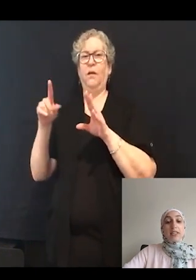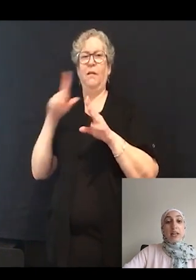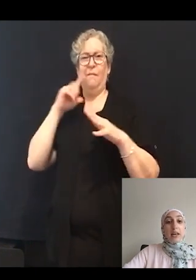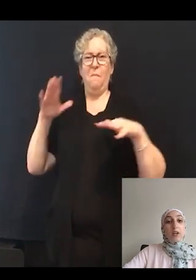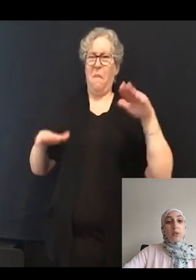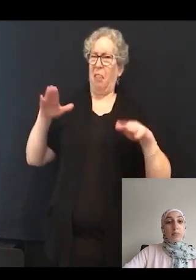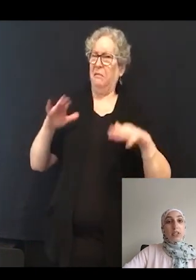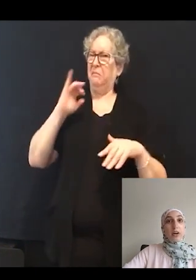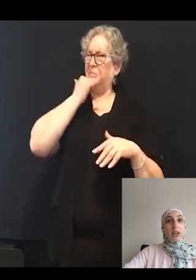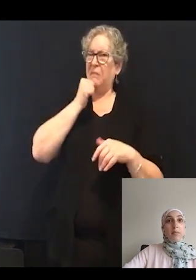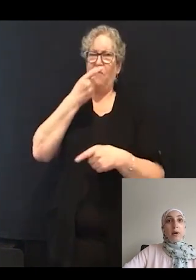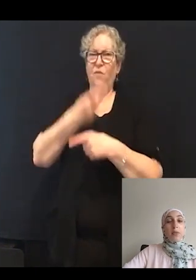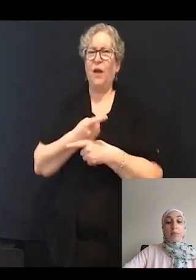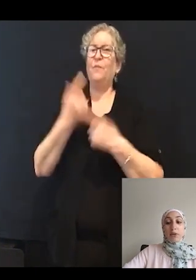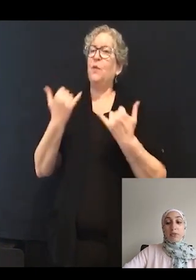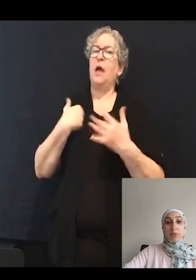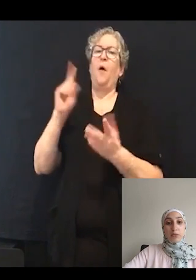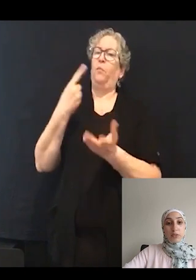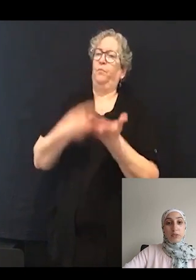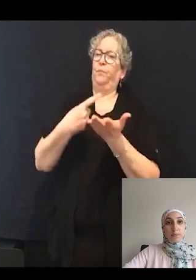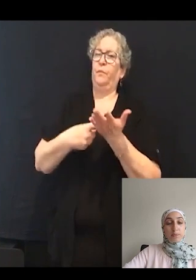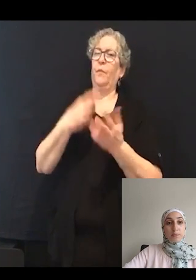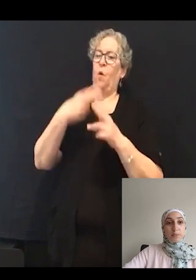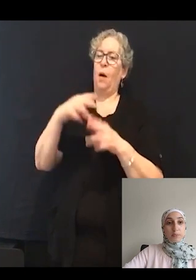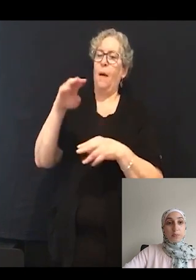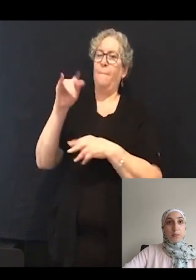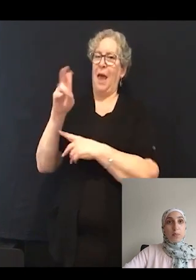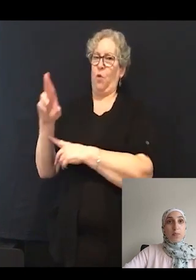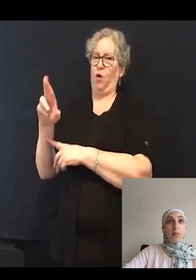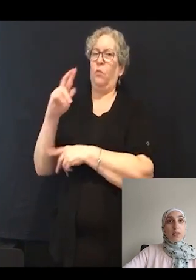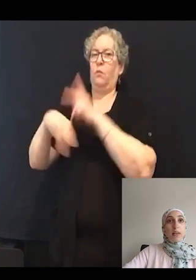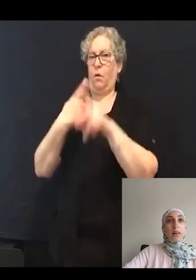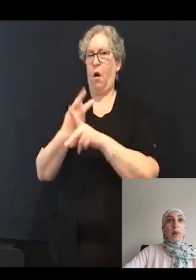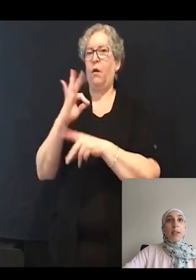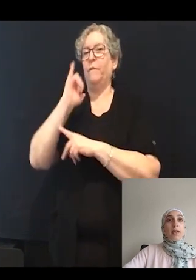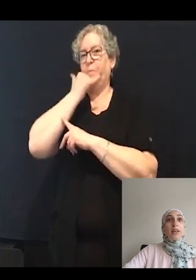Today, I'll only be talking about the Mariner mutant.